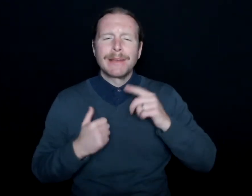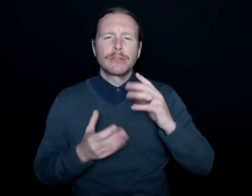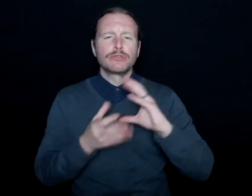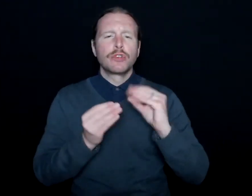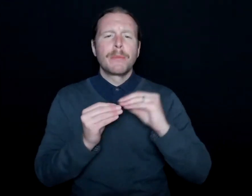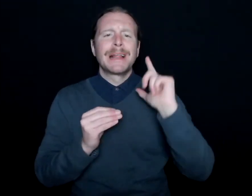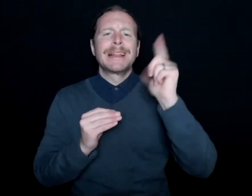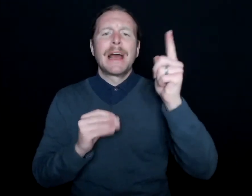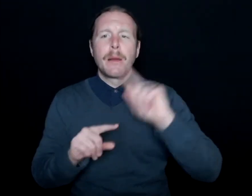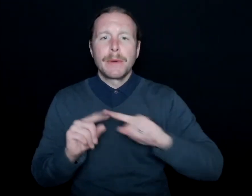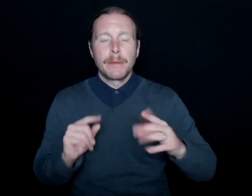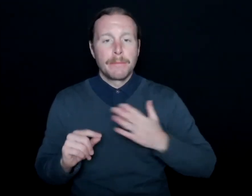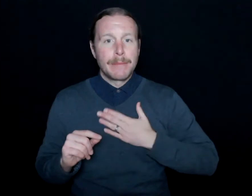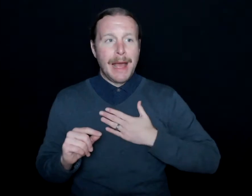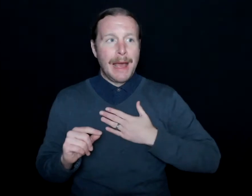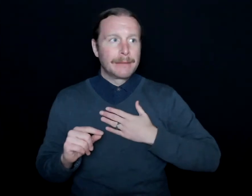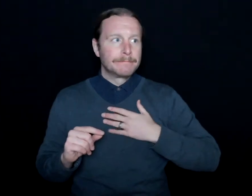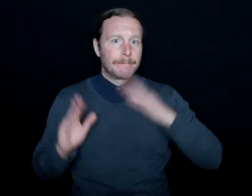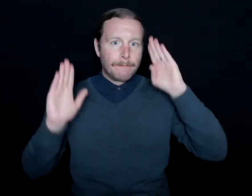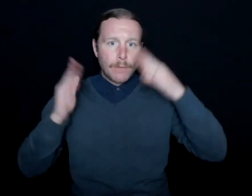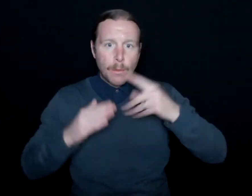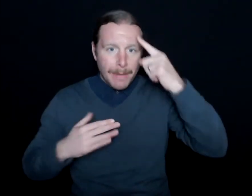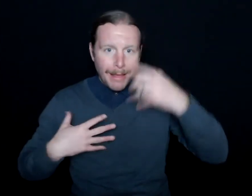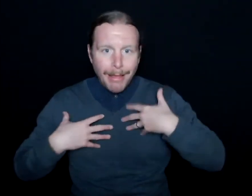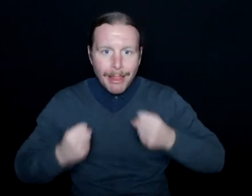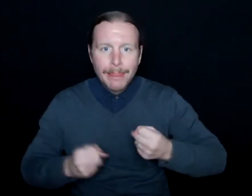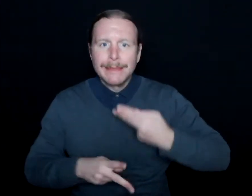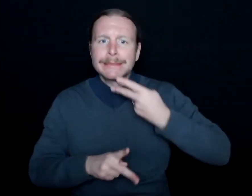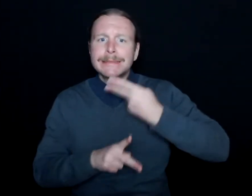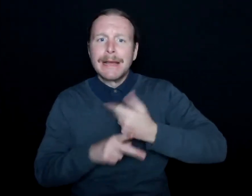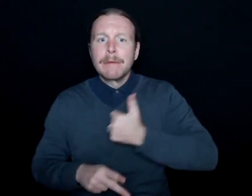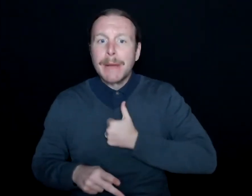But my focus on mental health and taking care of oneself--